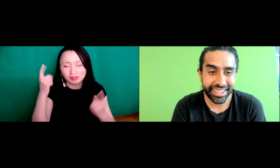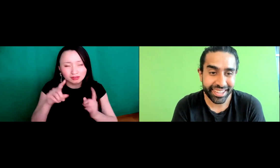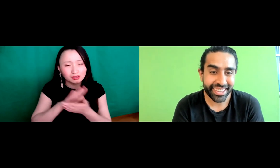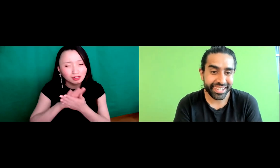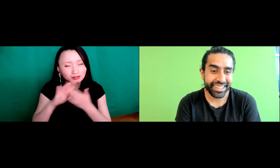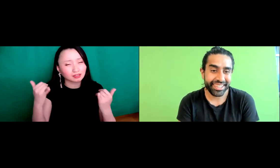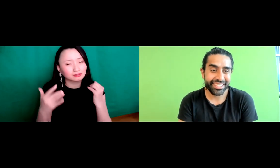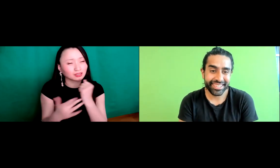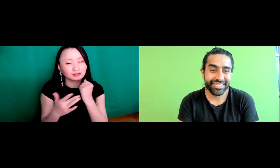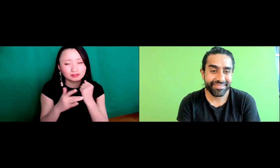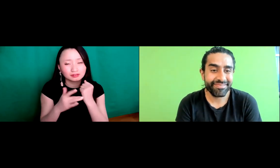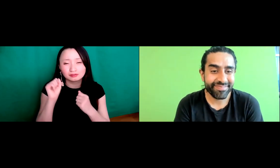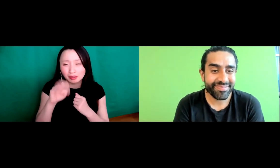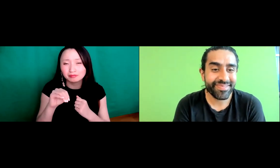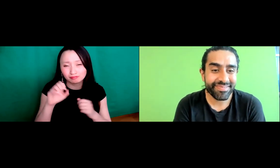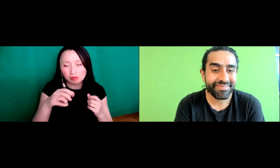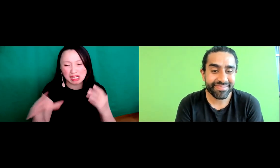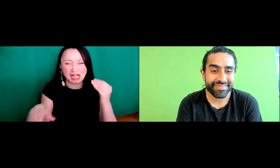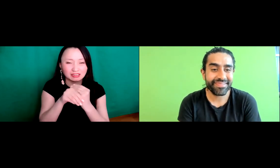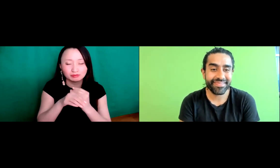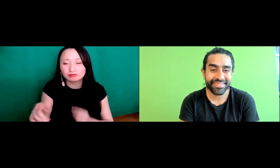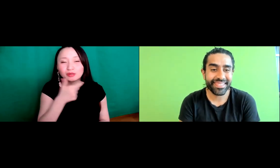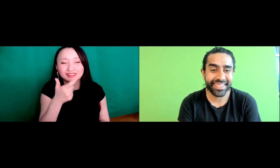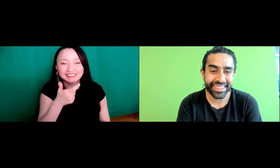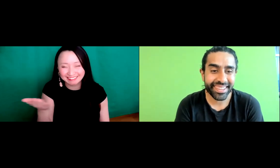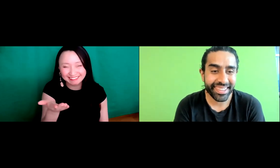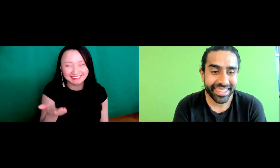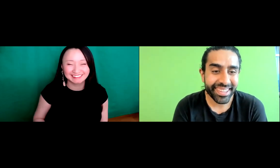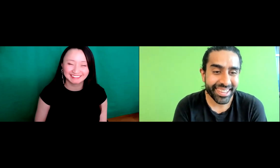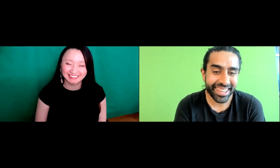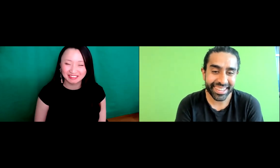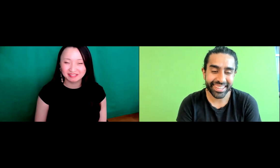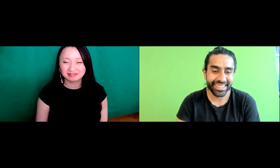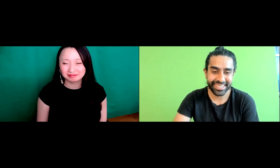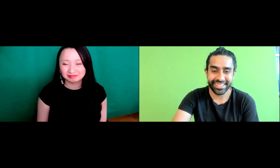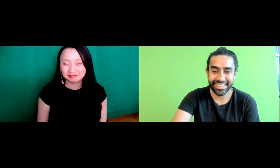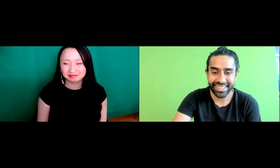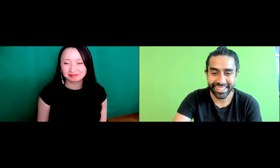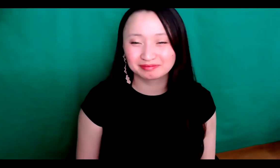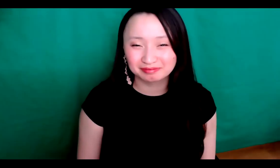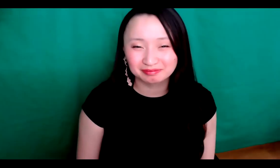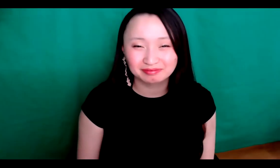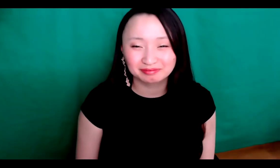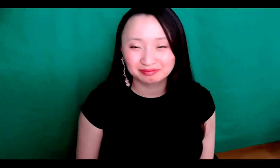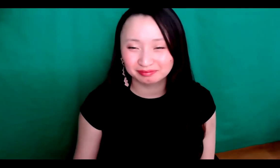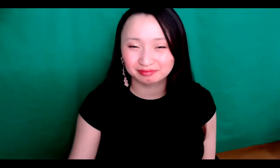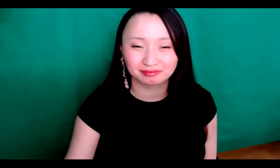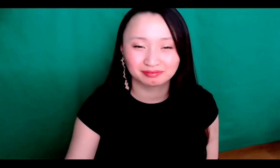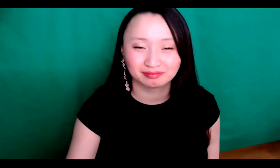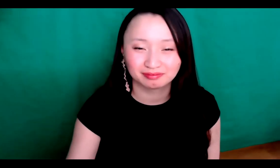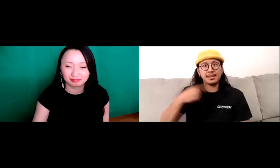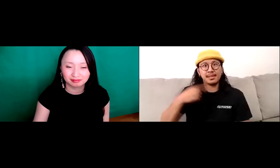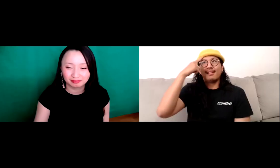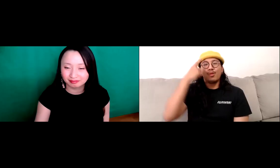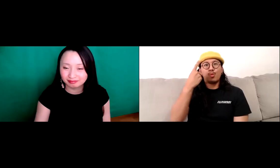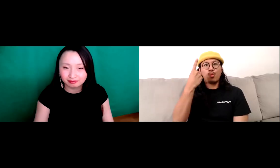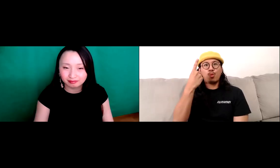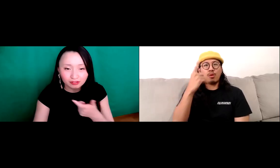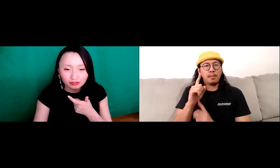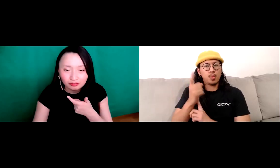Yes, I agree that technology and social media has has made it accessible for us to to represent